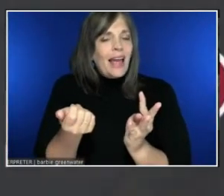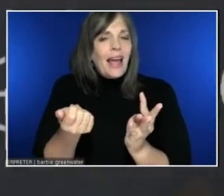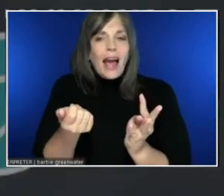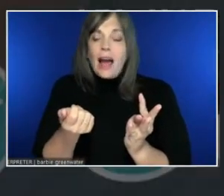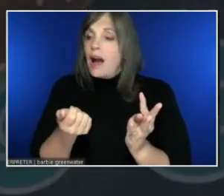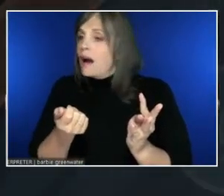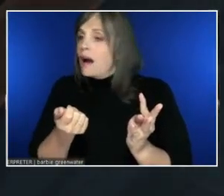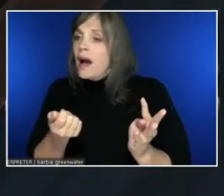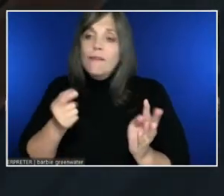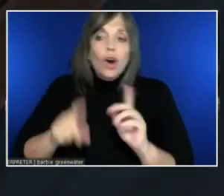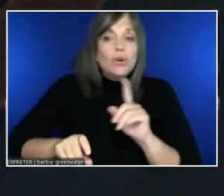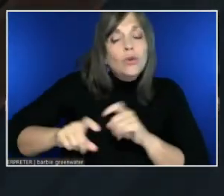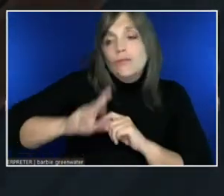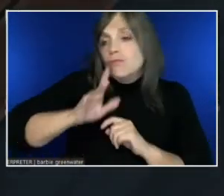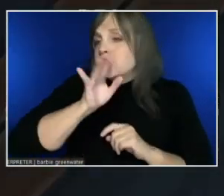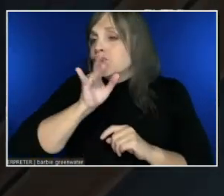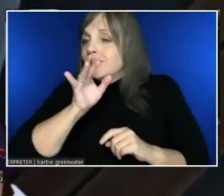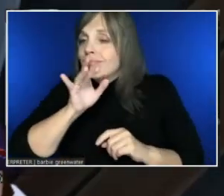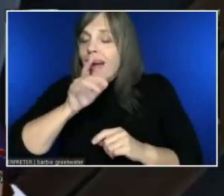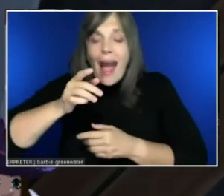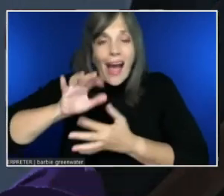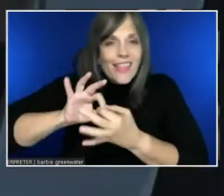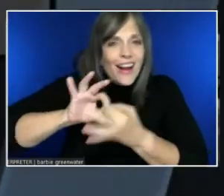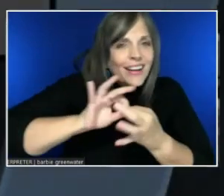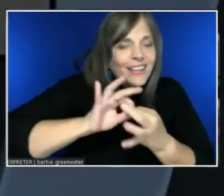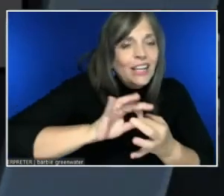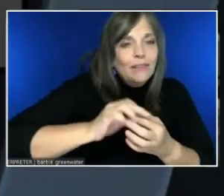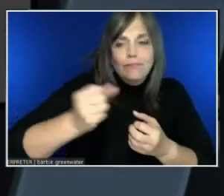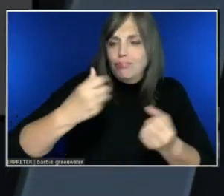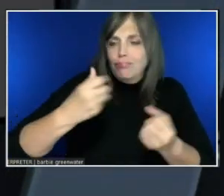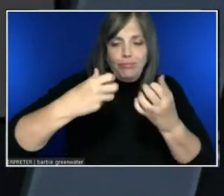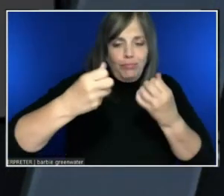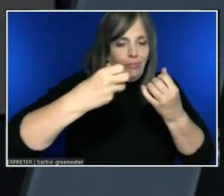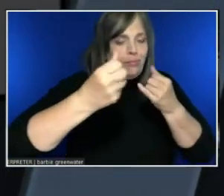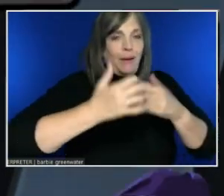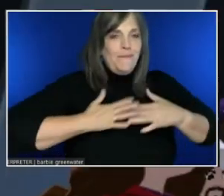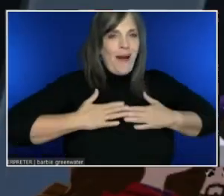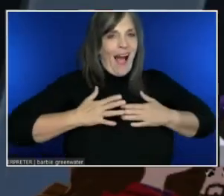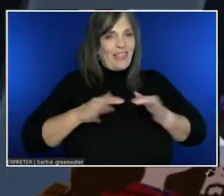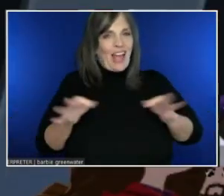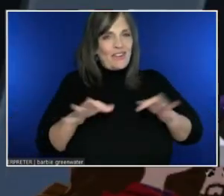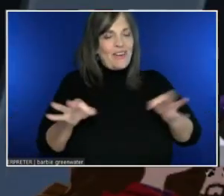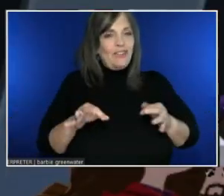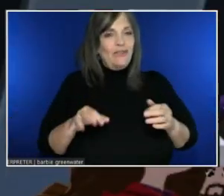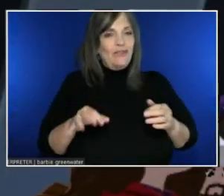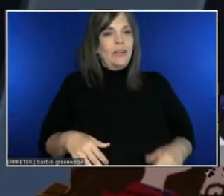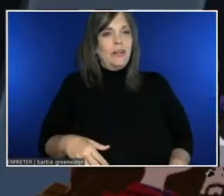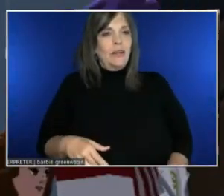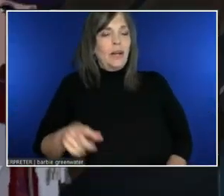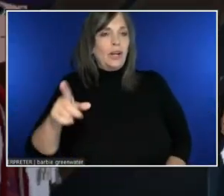In their language. Not just... Don't speak Italian! We can't help!